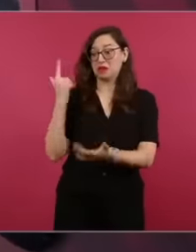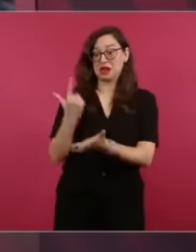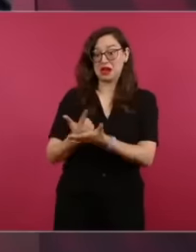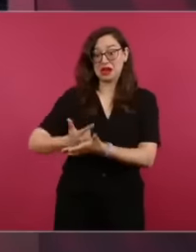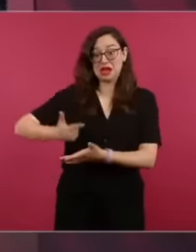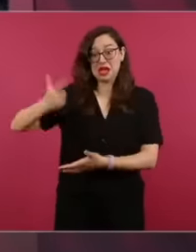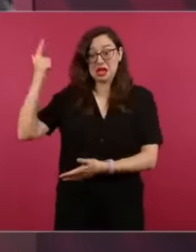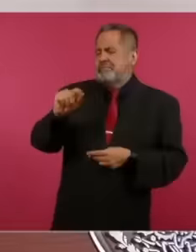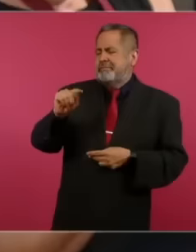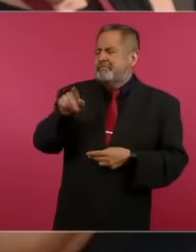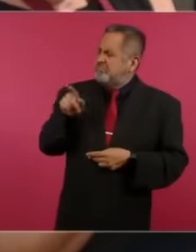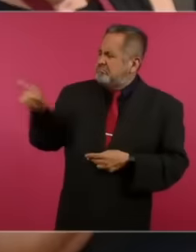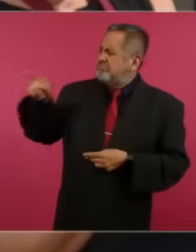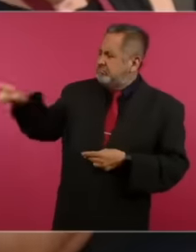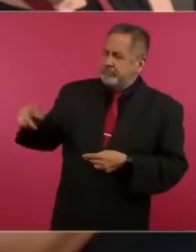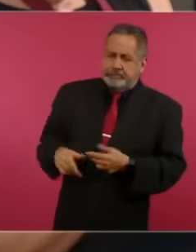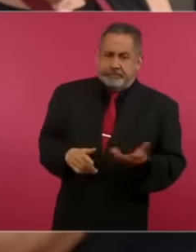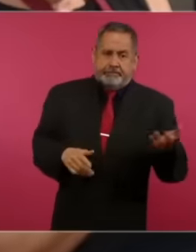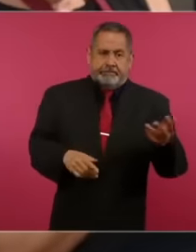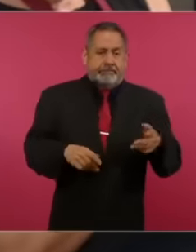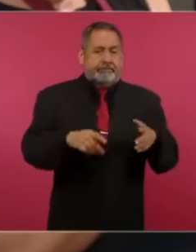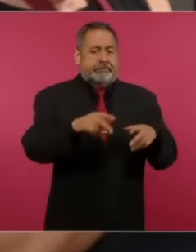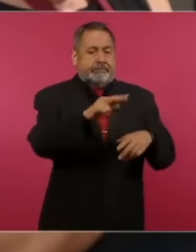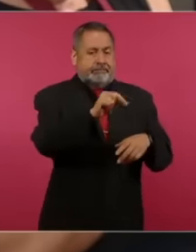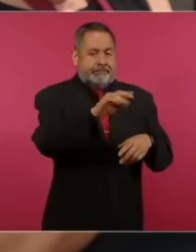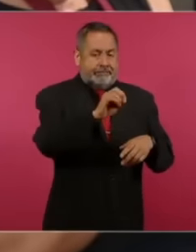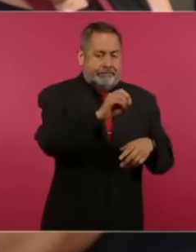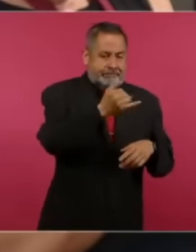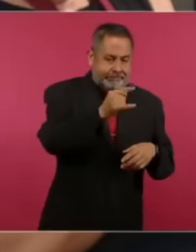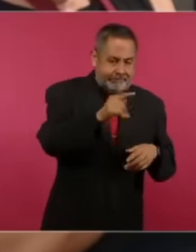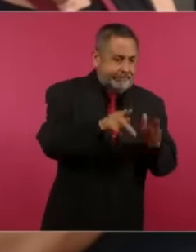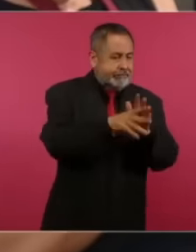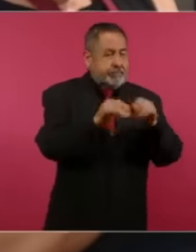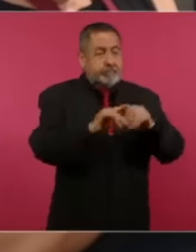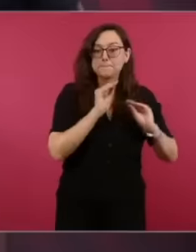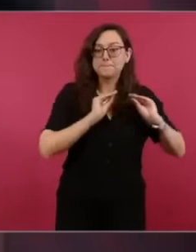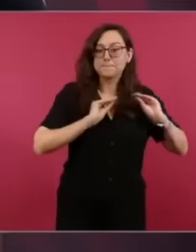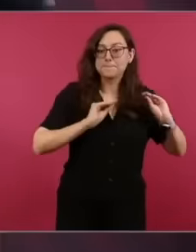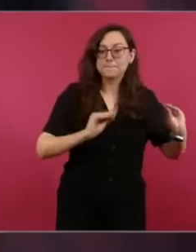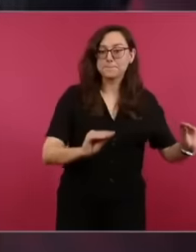we are talking about the oligarchy that was dedicated to looting